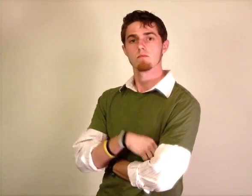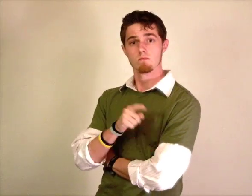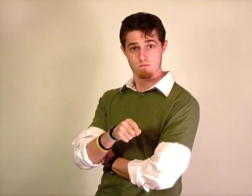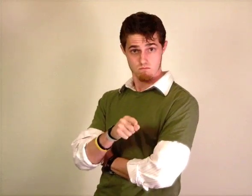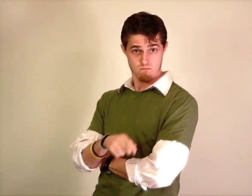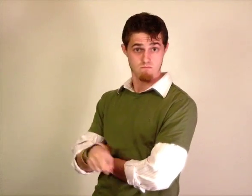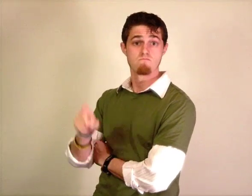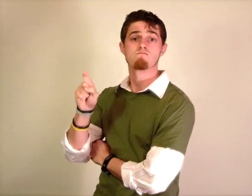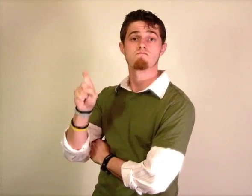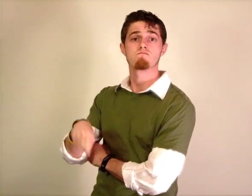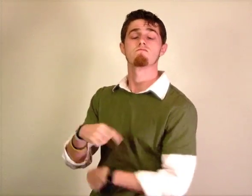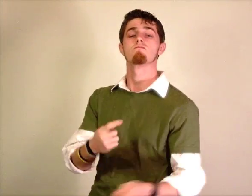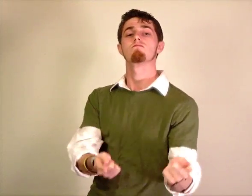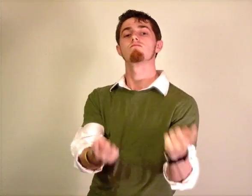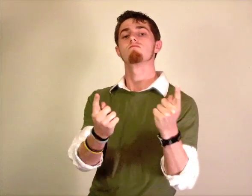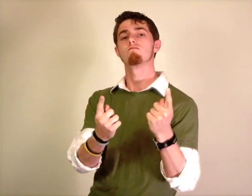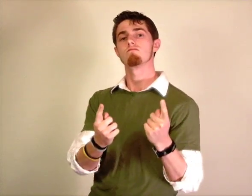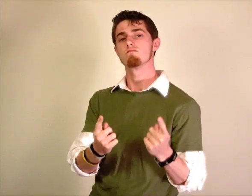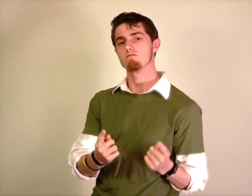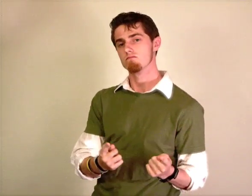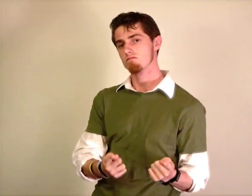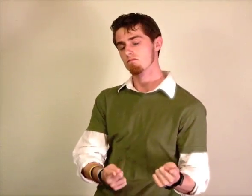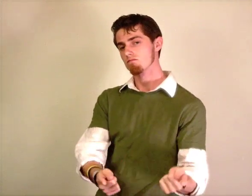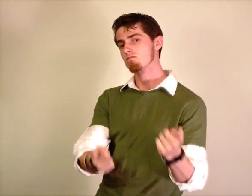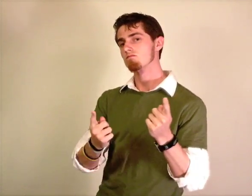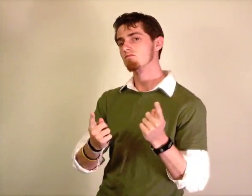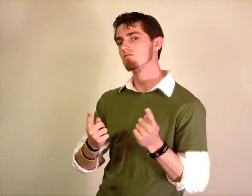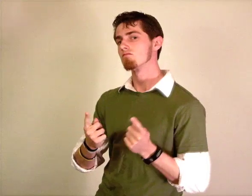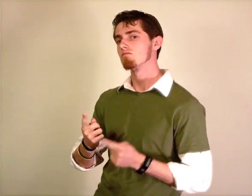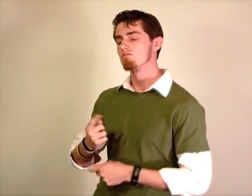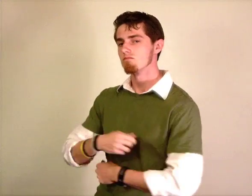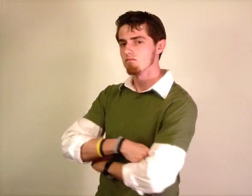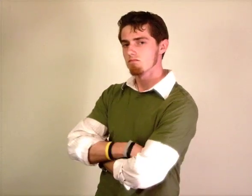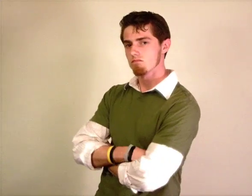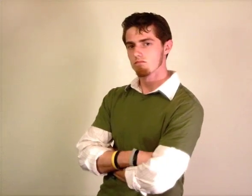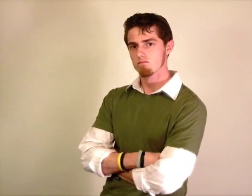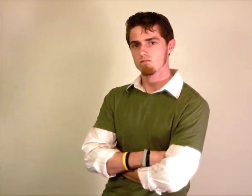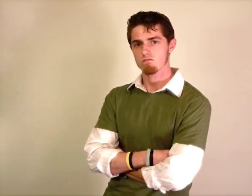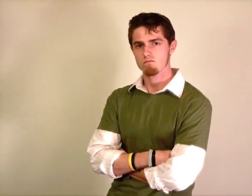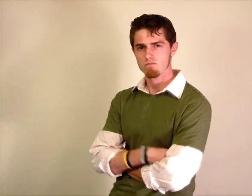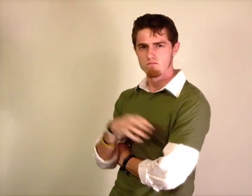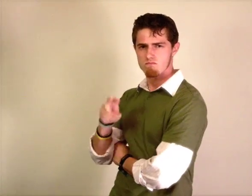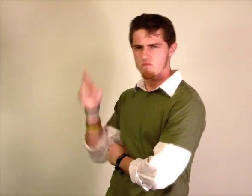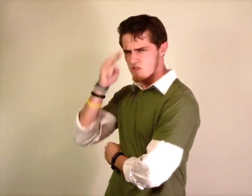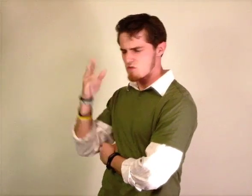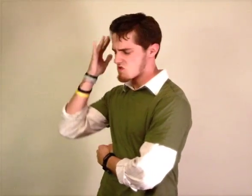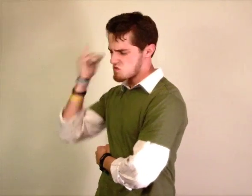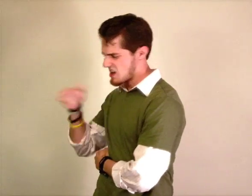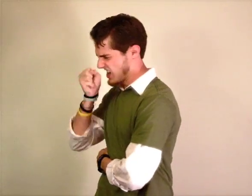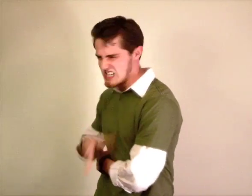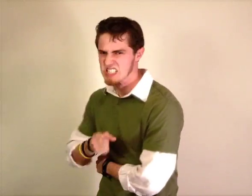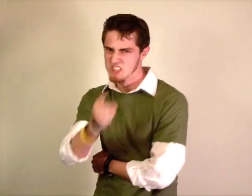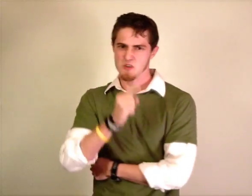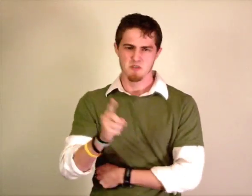You're taking 7 steps here YOU MUST COME-TO-ME The 7 things I hate about you! 7 REASONS WHY I HATE-YOU